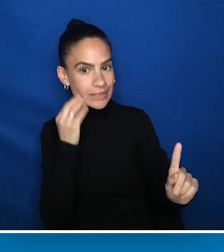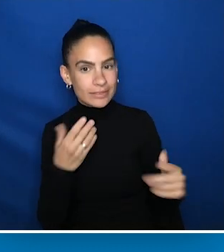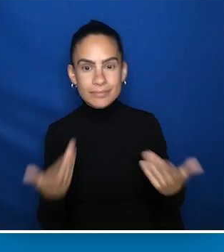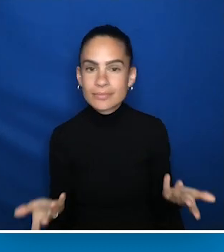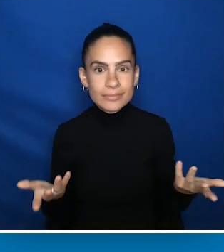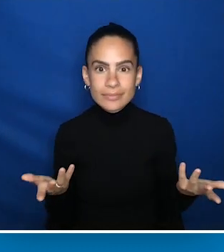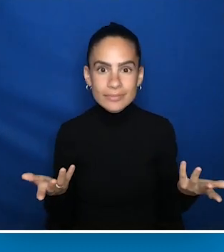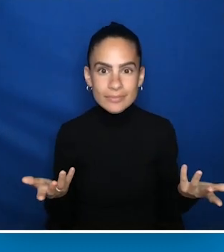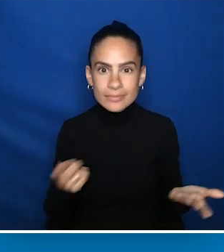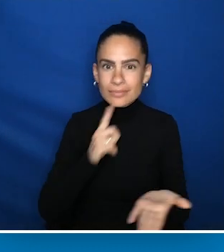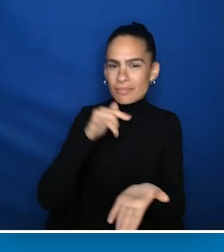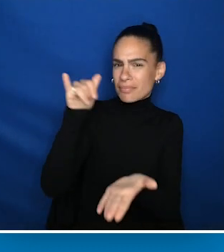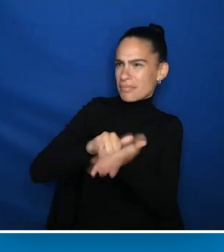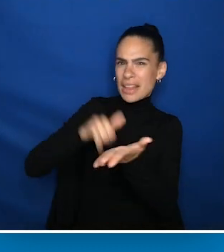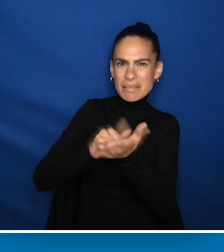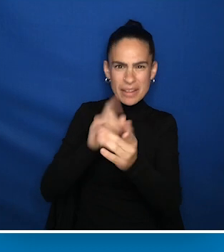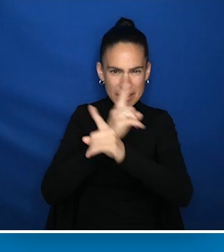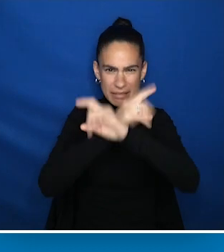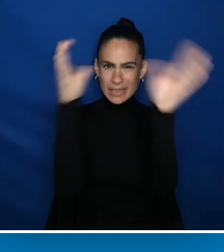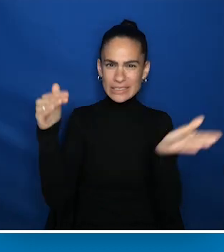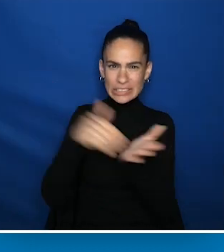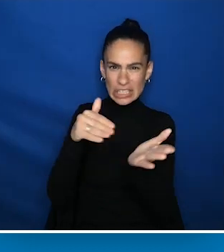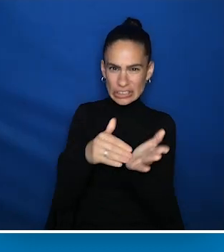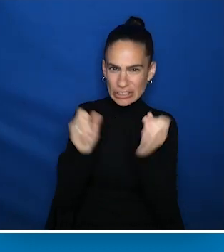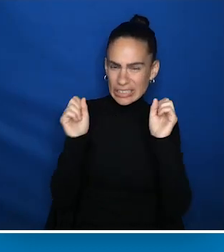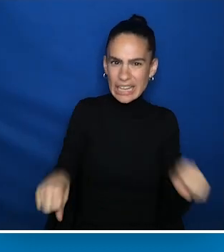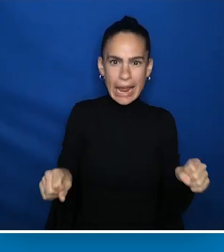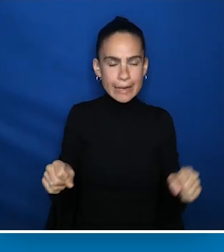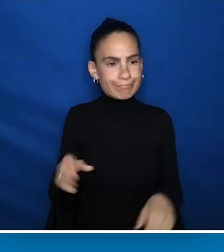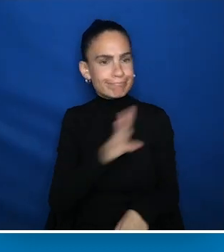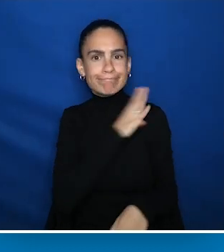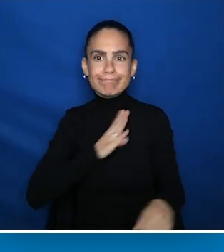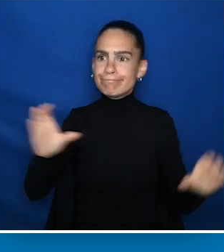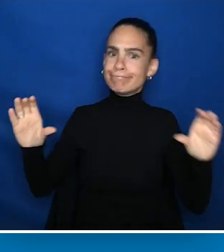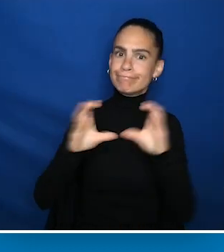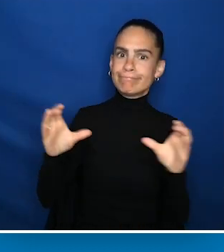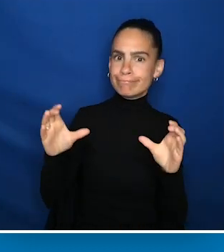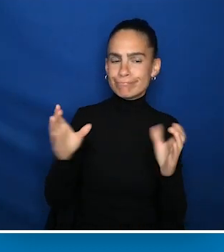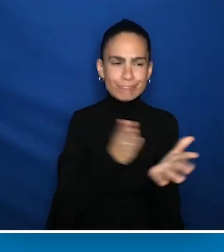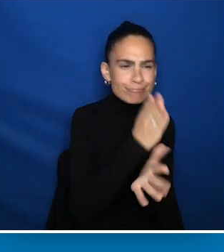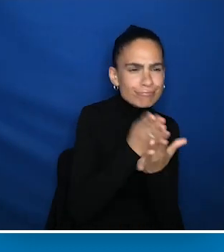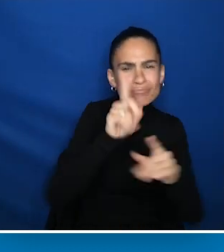It is inconceivable to us that physicians can become board-certified in all specialties